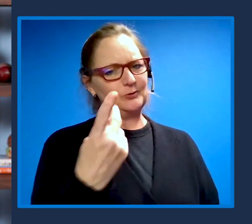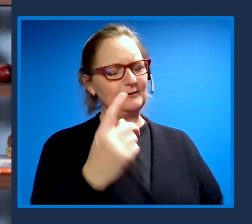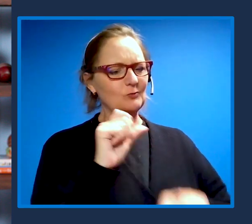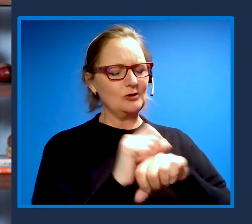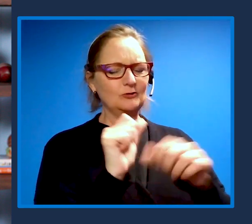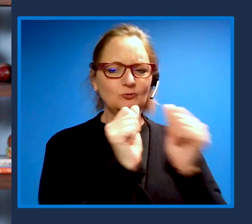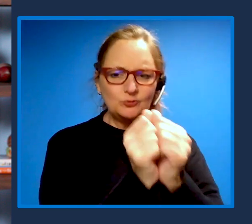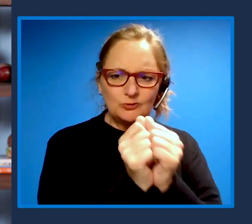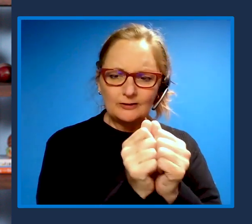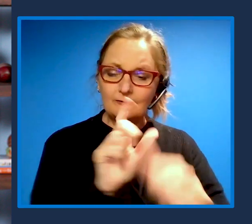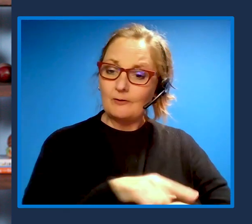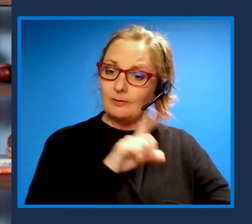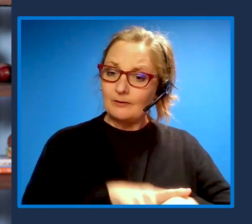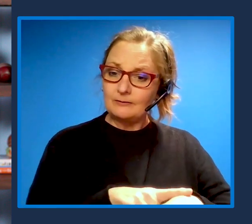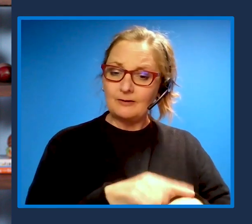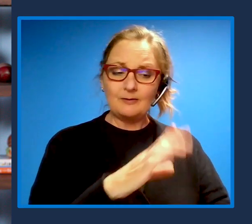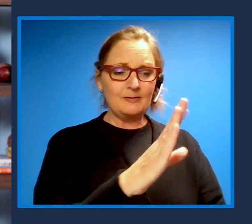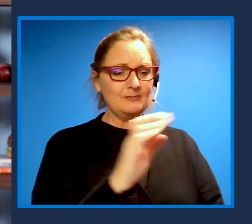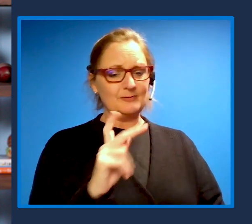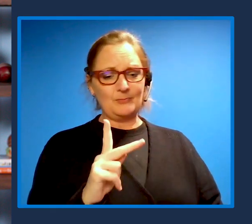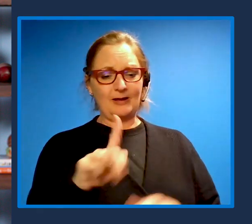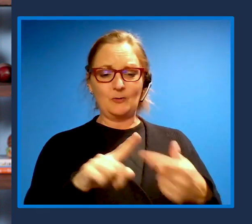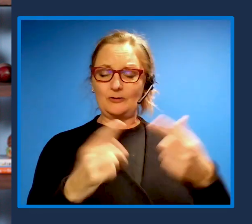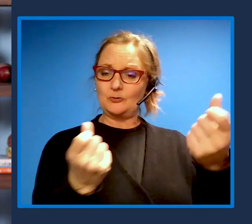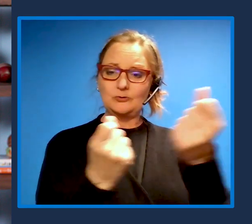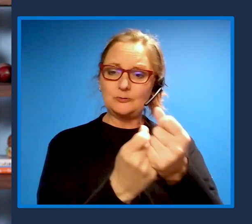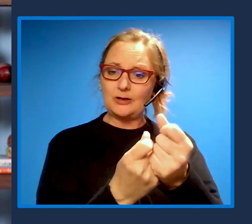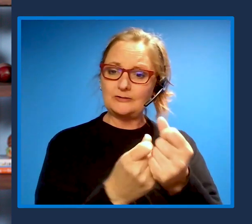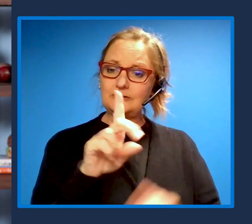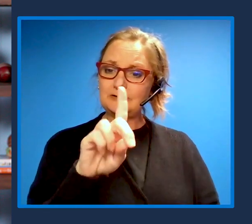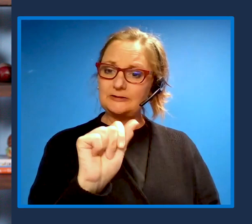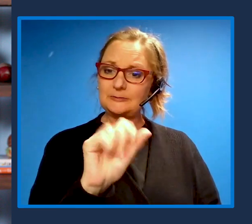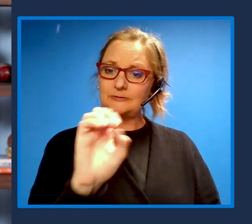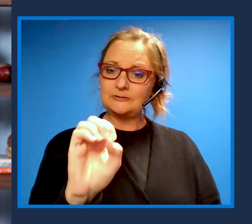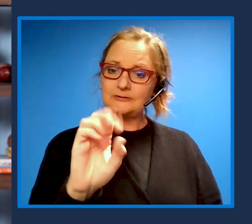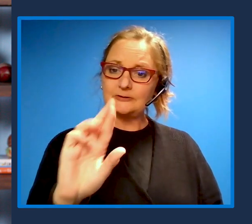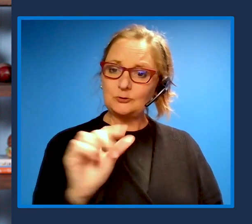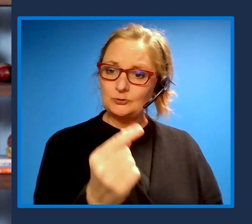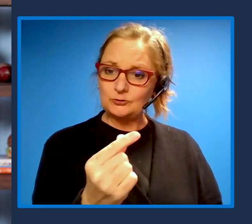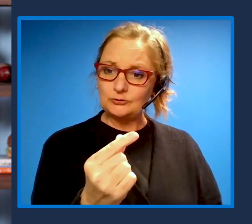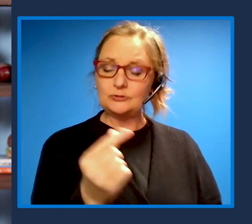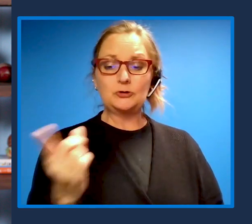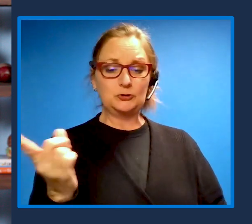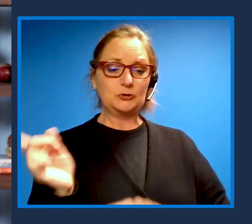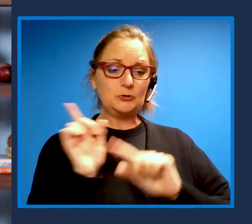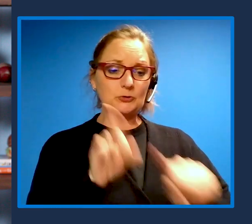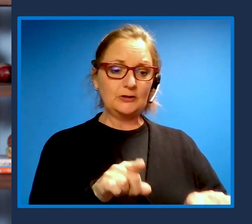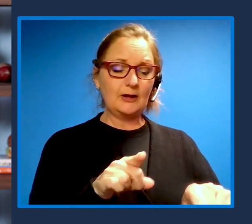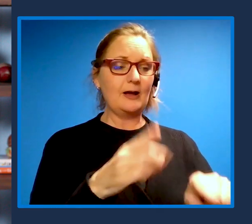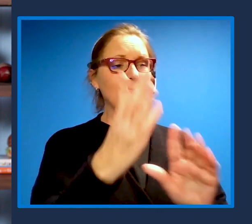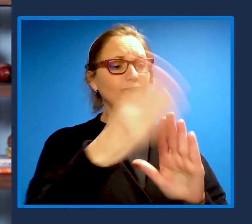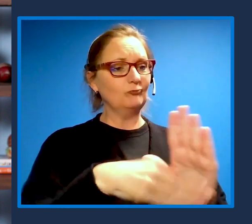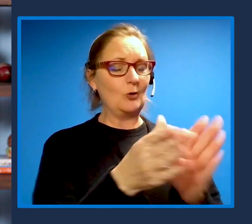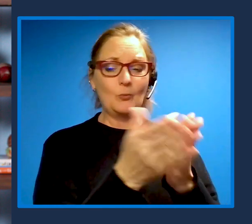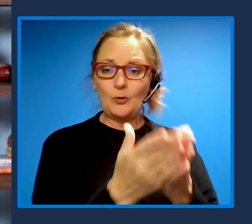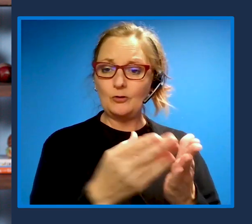you know back when you were a sponsor of the disability ERG and coming in and writing hit refresh, you've talked,